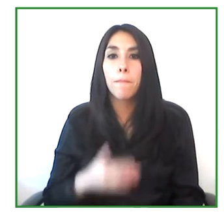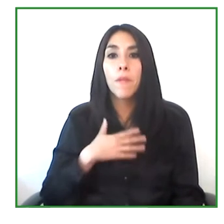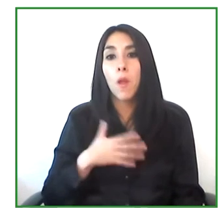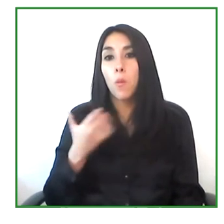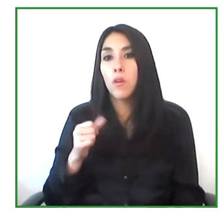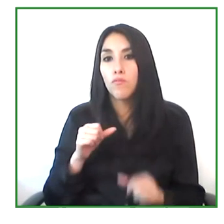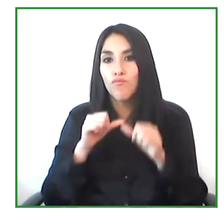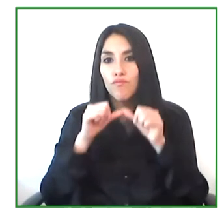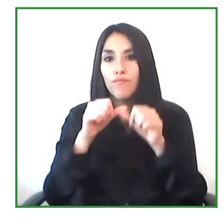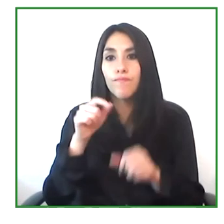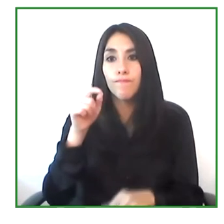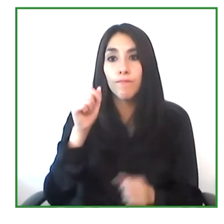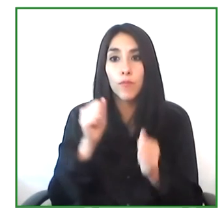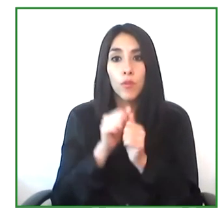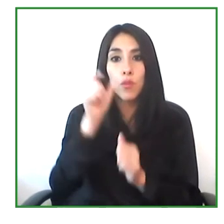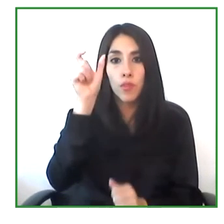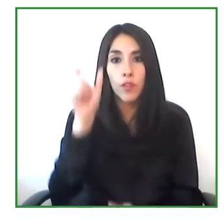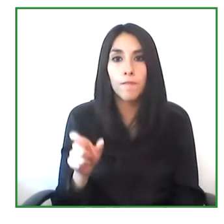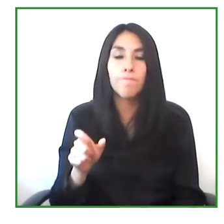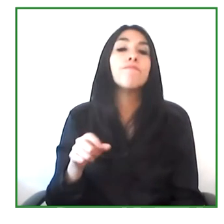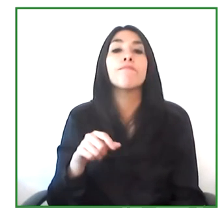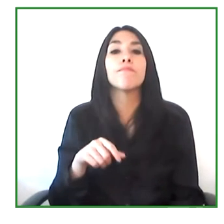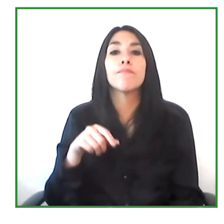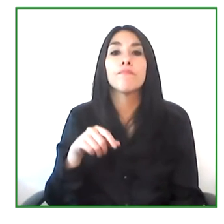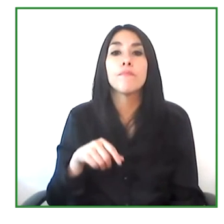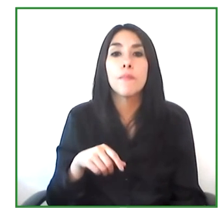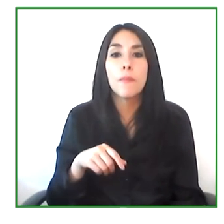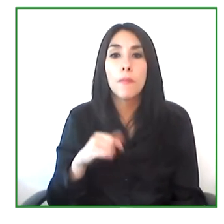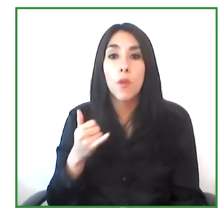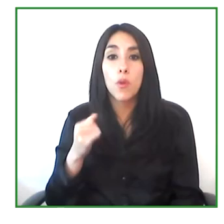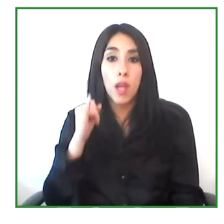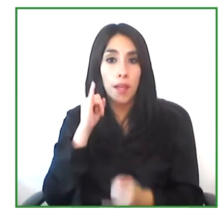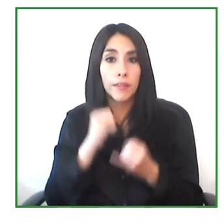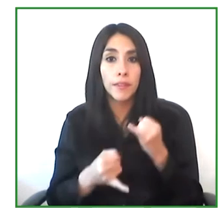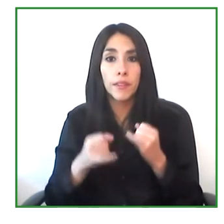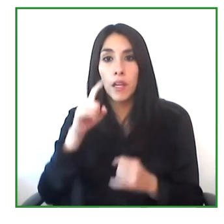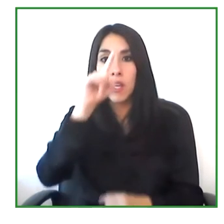But one of the last questions that we'd like to talk about is